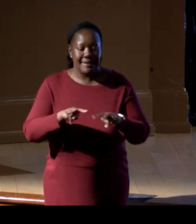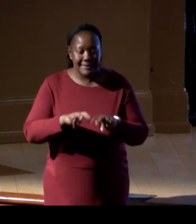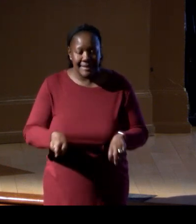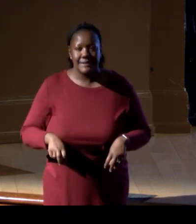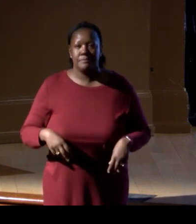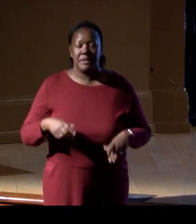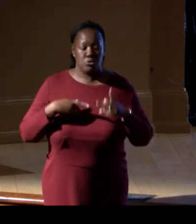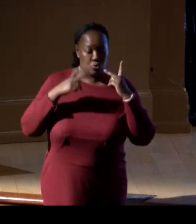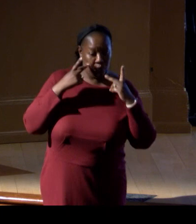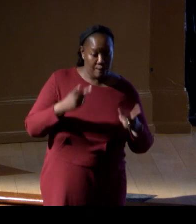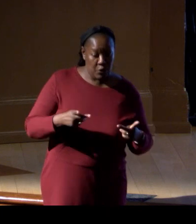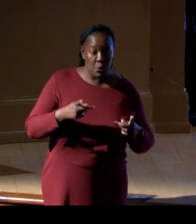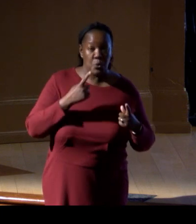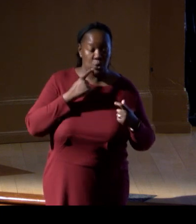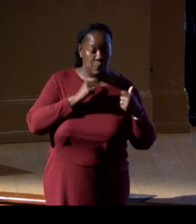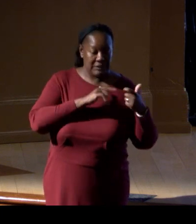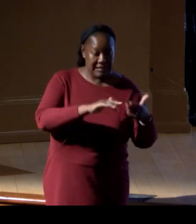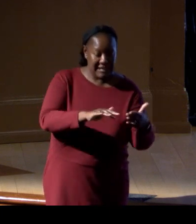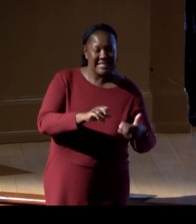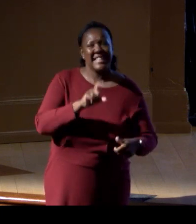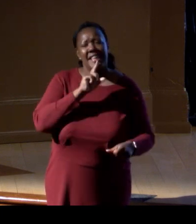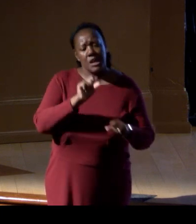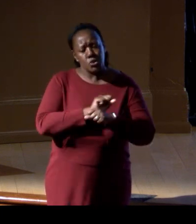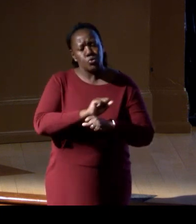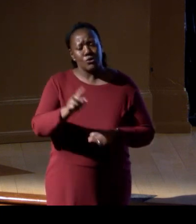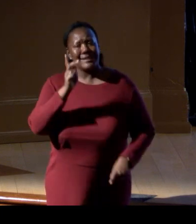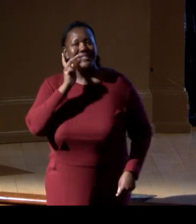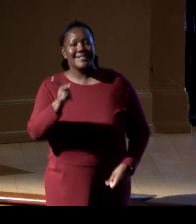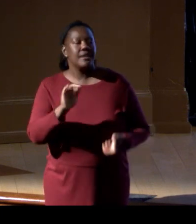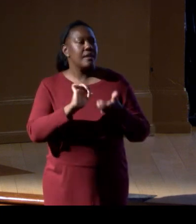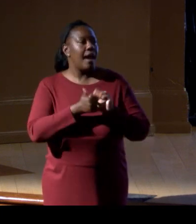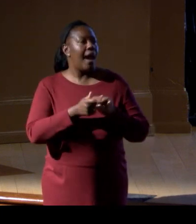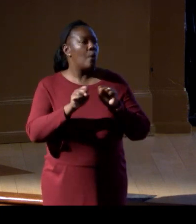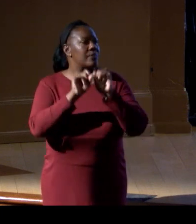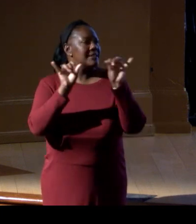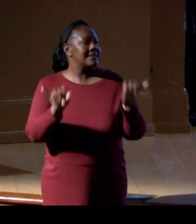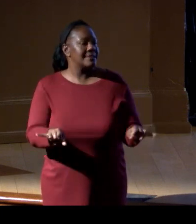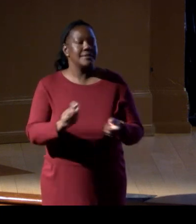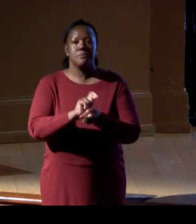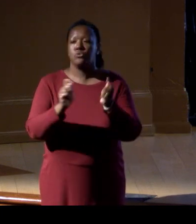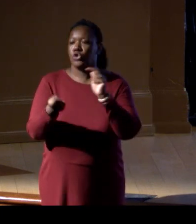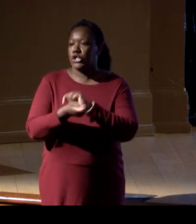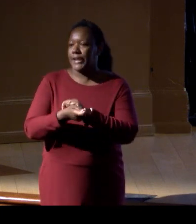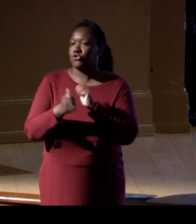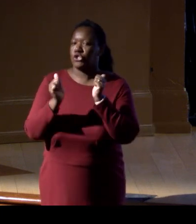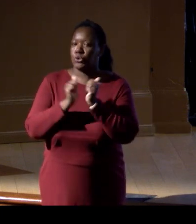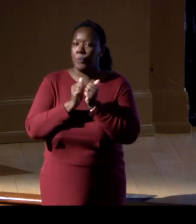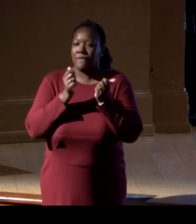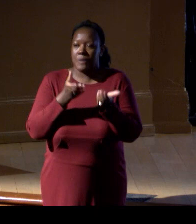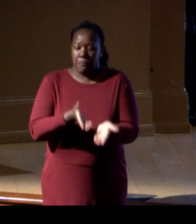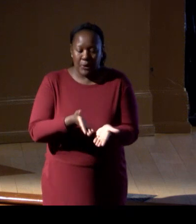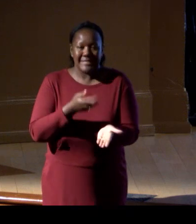and to really see how the systems change over time with the presence of something like renewable energy,